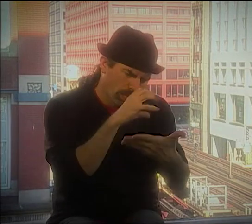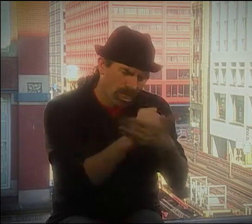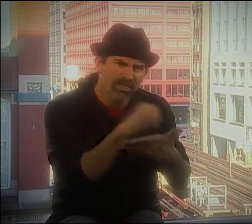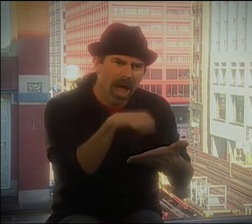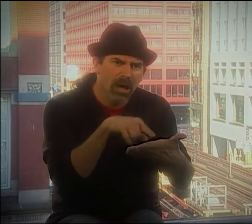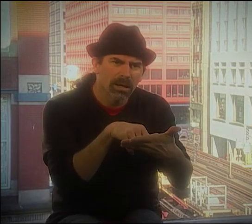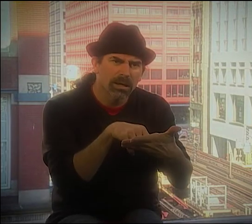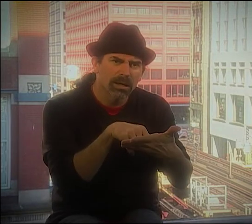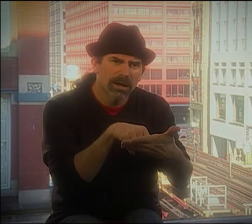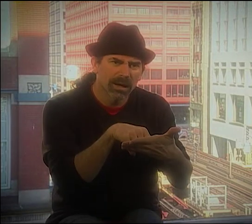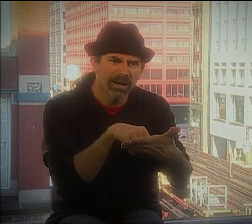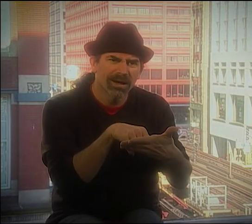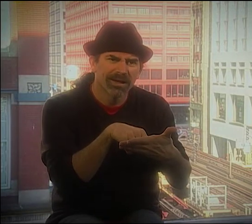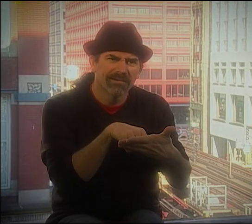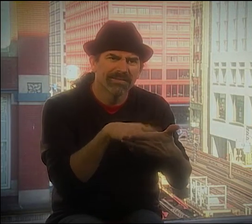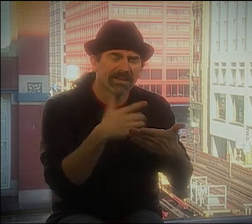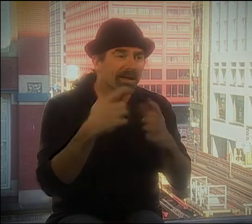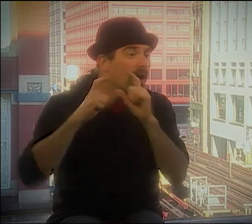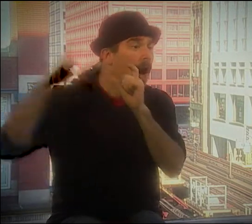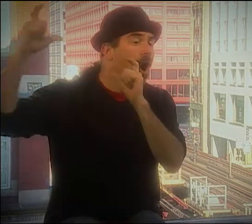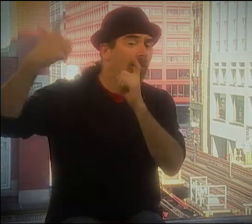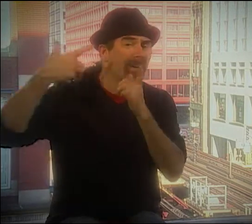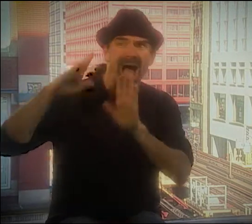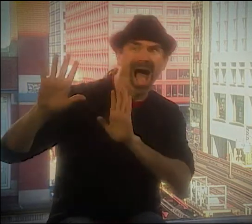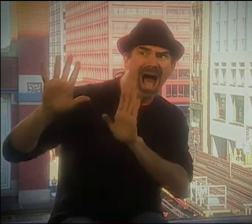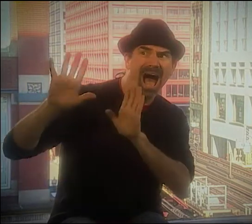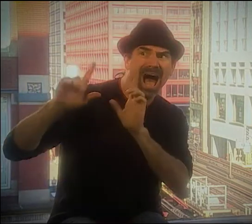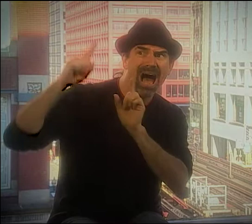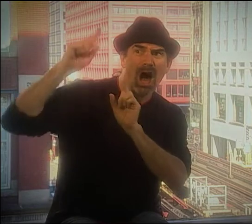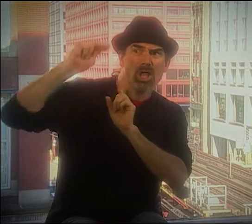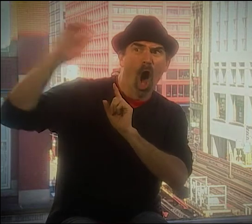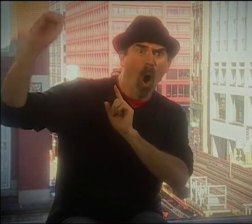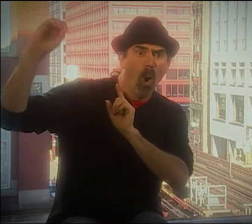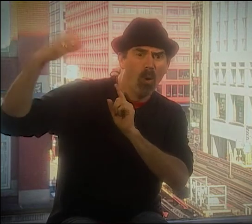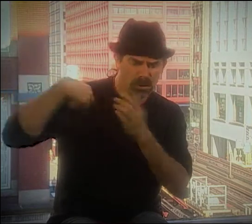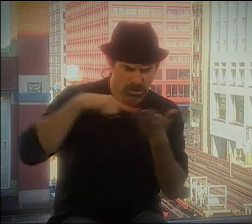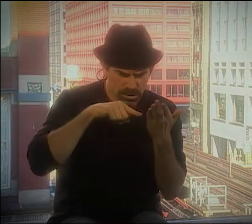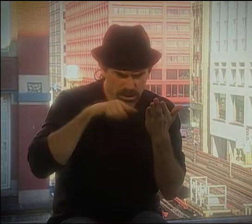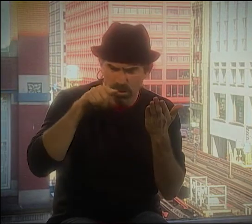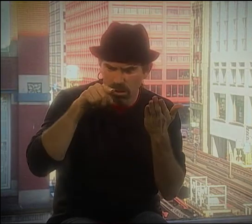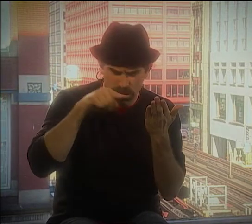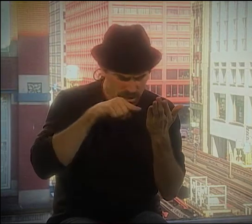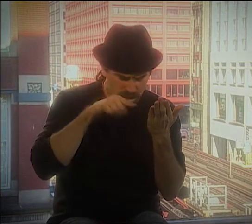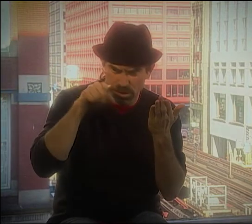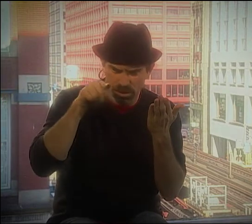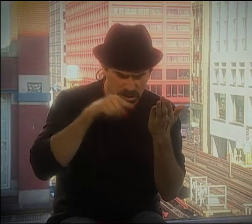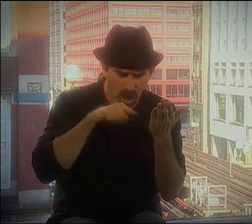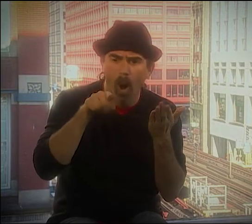DO THE GESTURES BECAUSE THEY HAD THE LANGUAGE THERE, YOU KNOW. THEY WOULD SAY, LIKE, "OH, NO!"